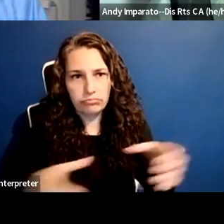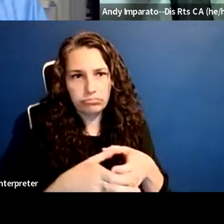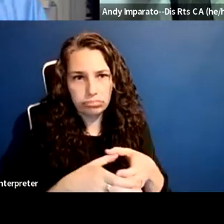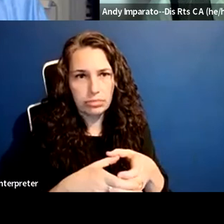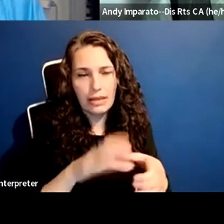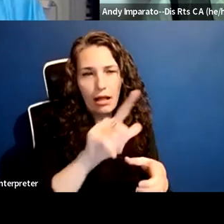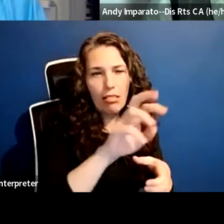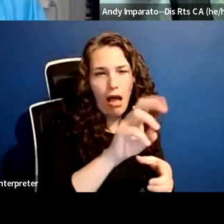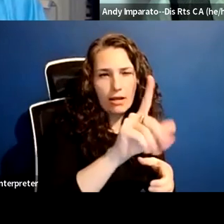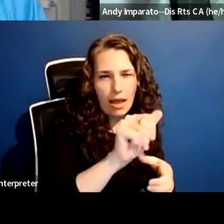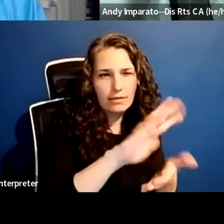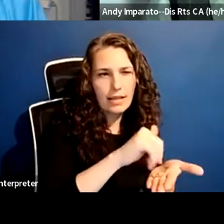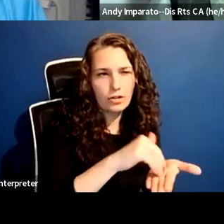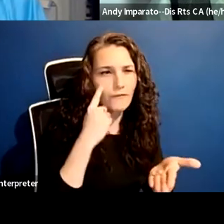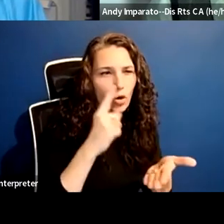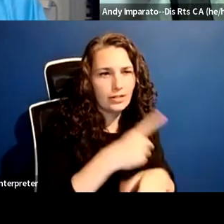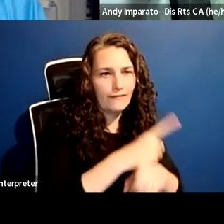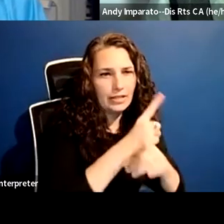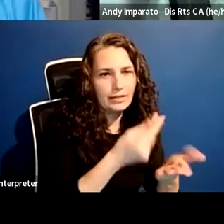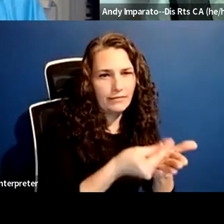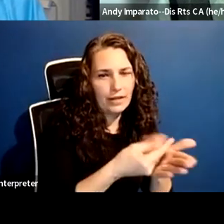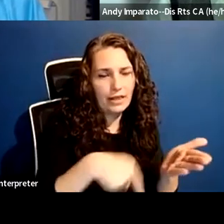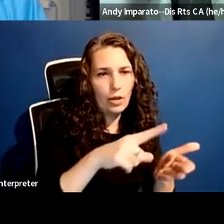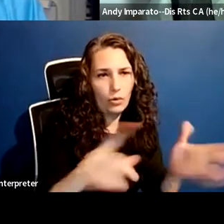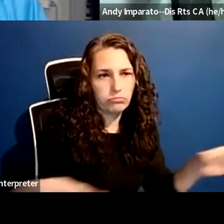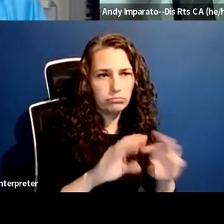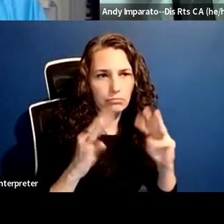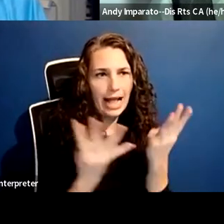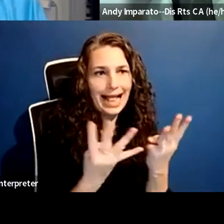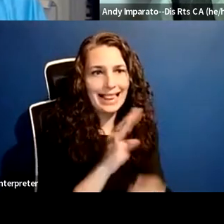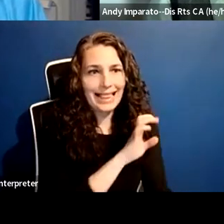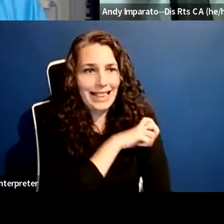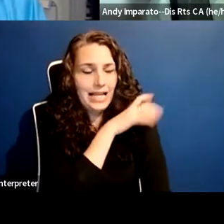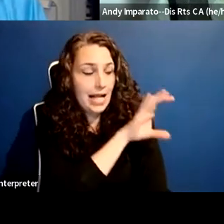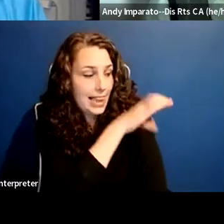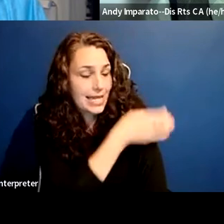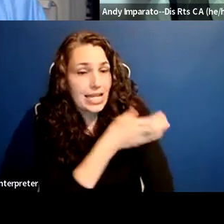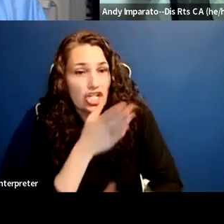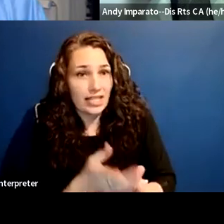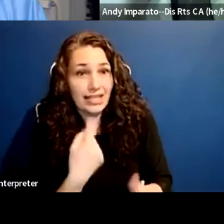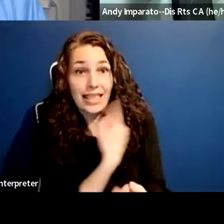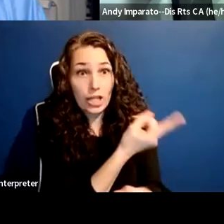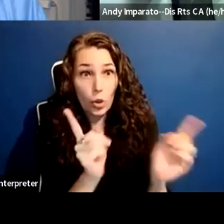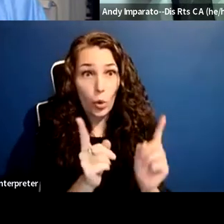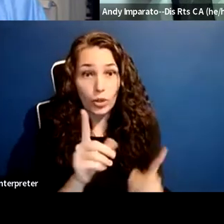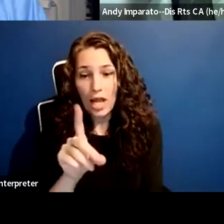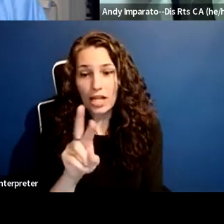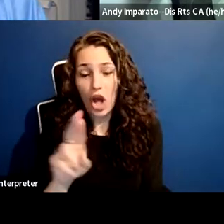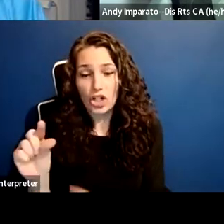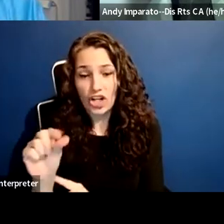and the disabled people who were at the table, and they said to Dr. Ghaly as a fellow doctor, this is not good medicine.